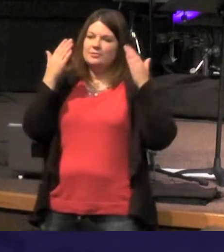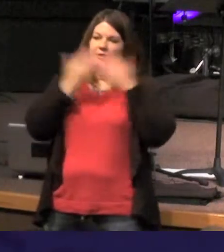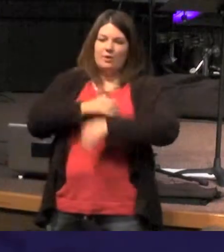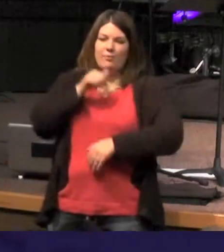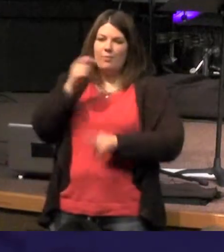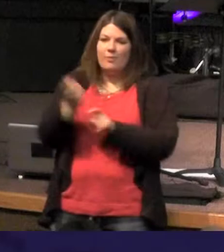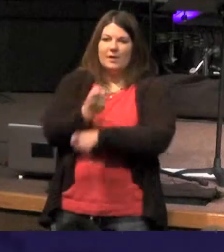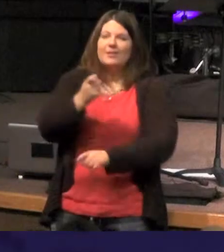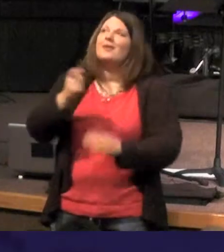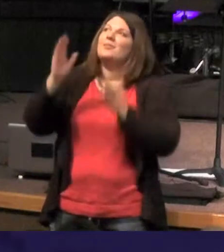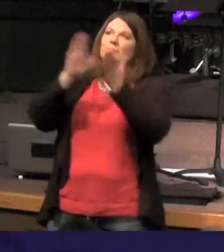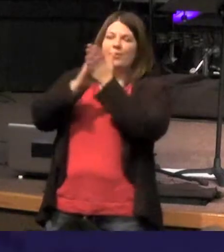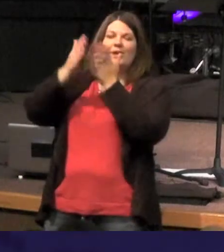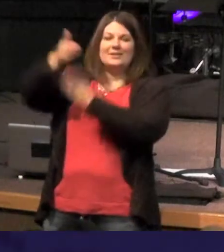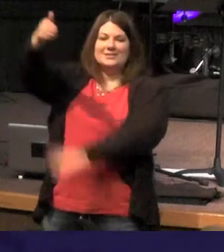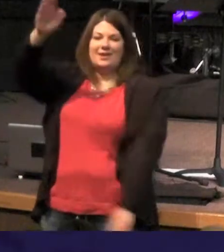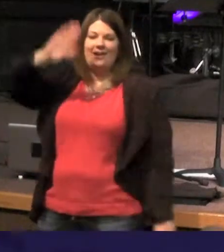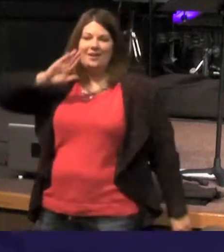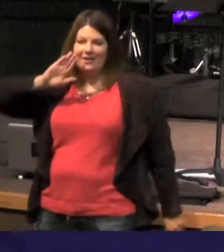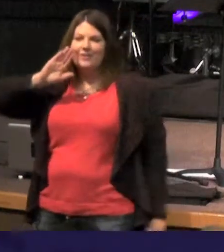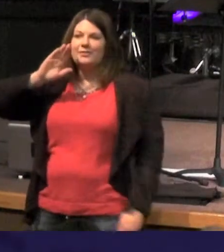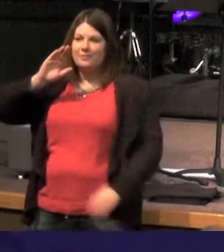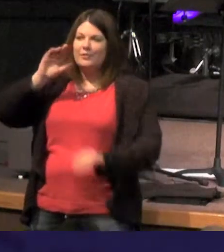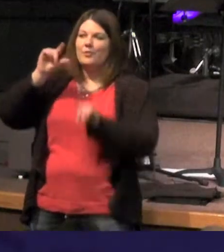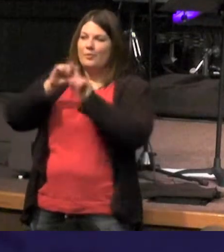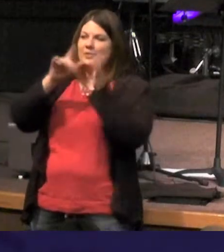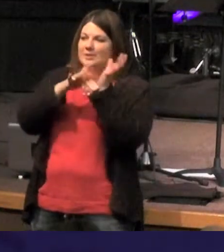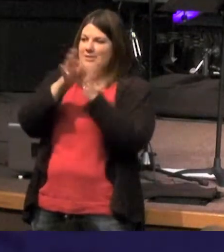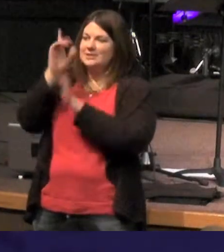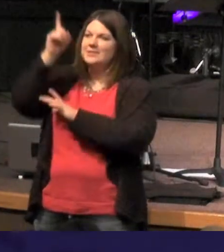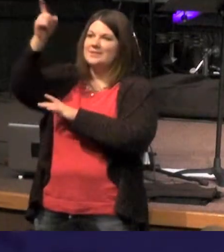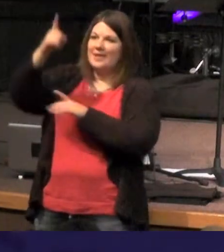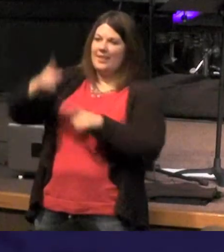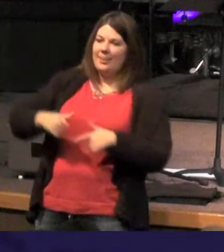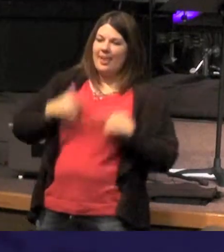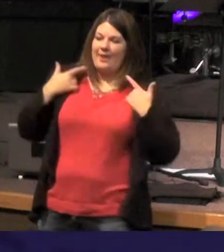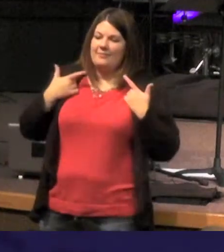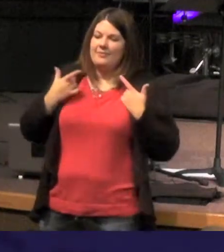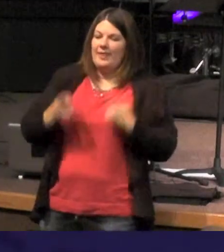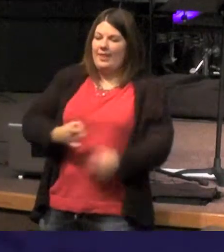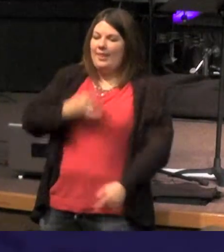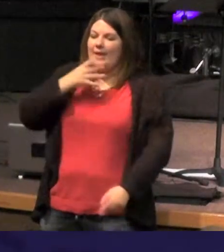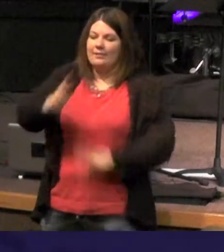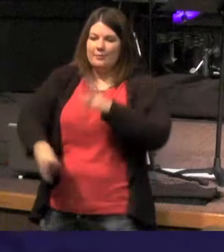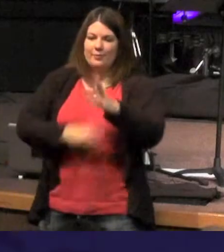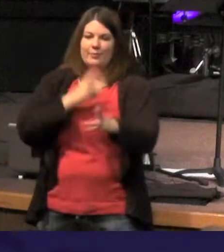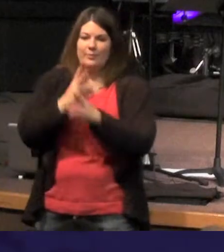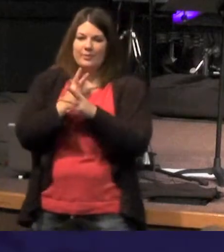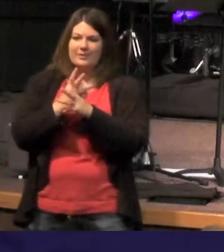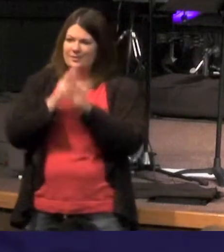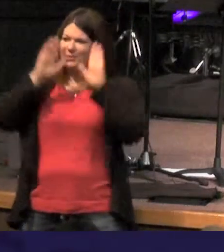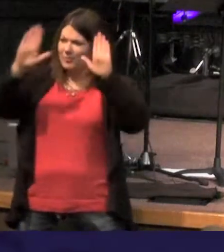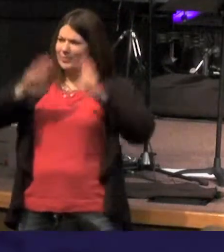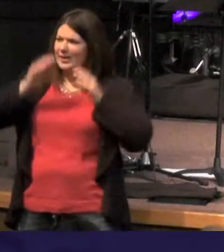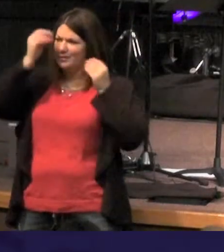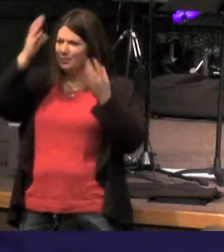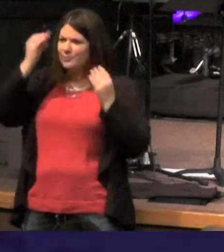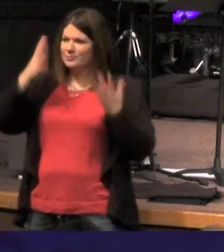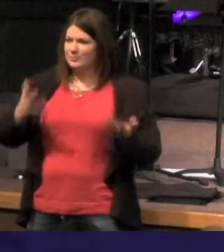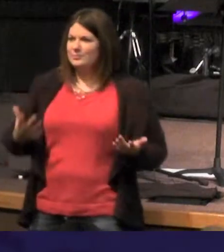say praise God for the word Jesus Christ who is the life and the light of the world - isn't that great news